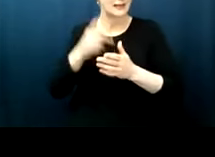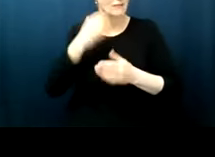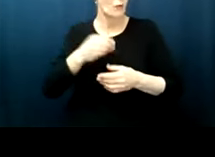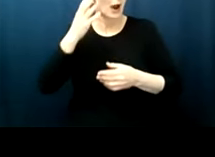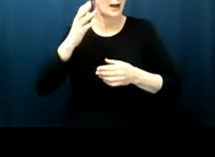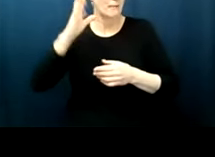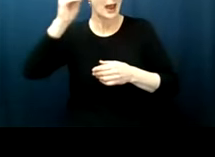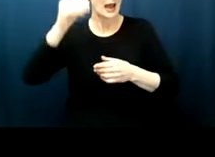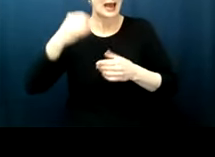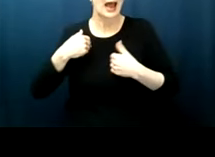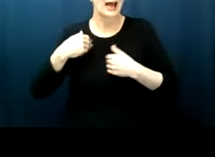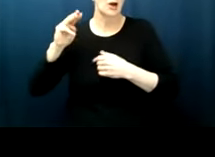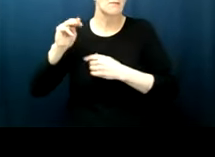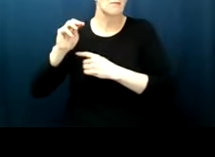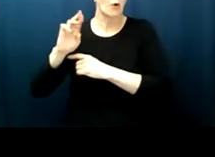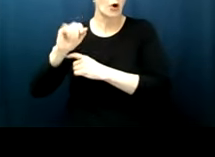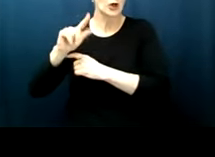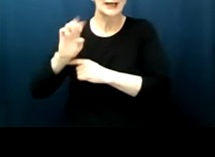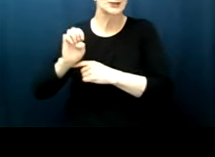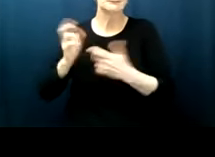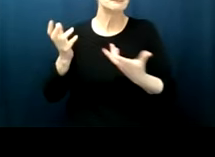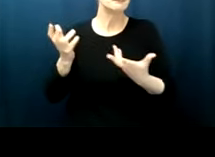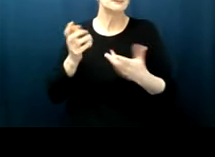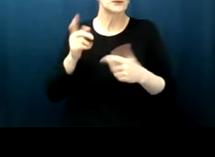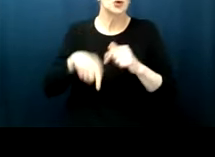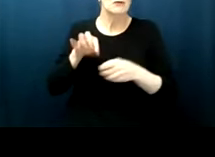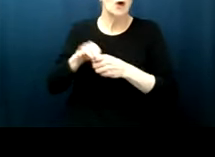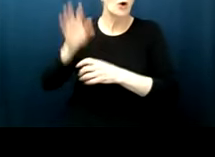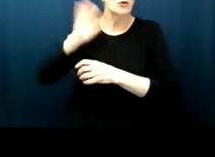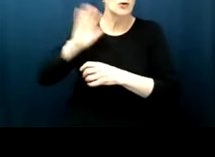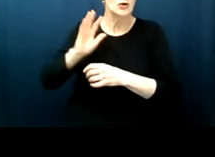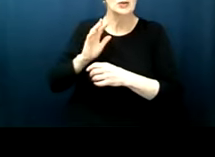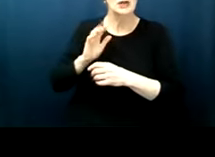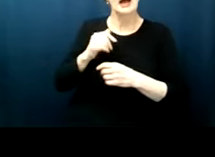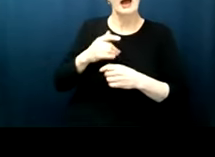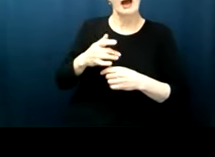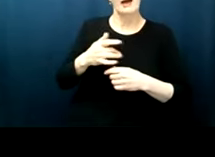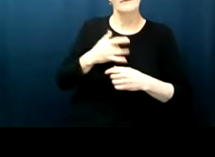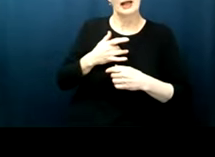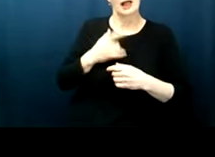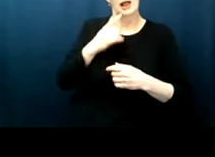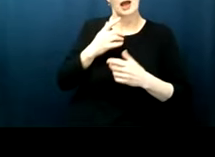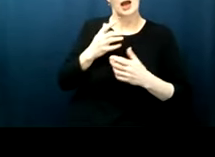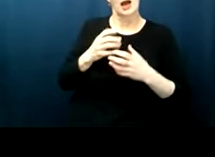um that those that minority population would not have its rights infringed upon by a majority